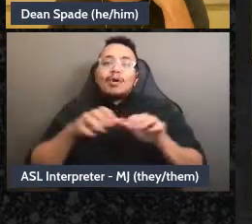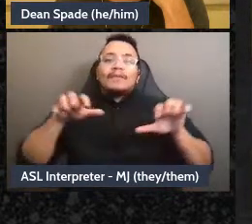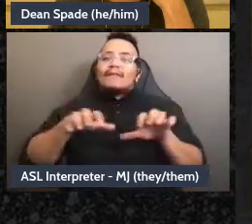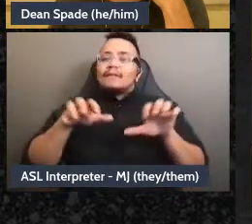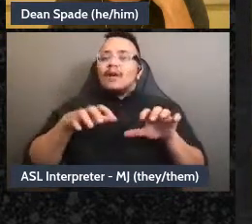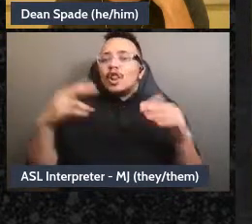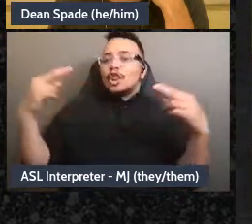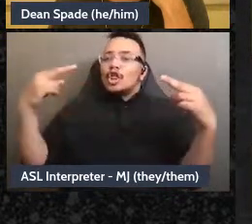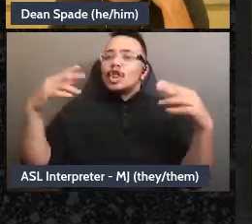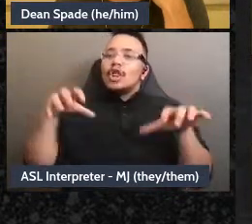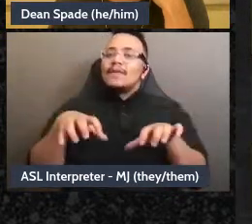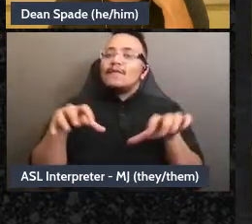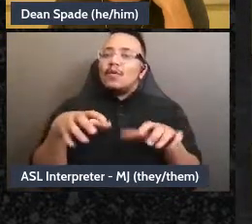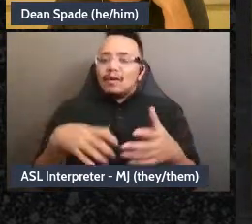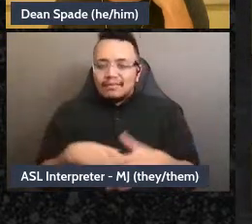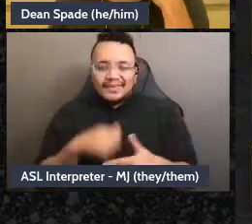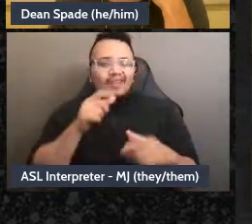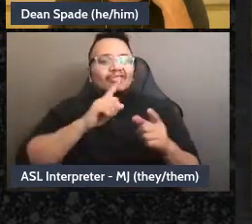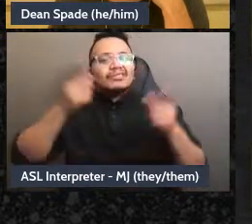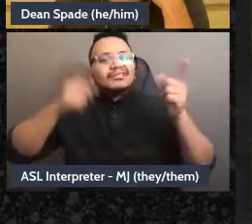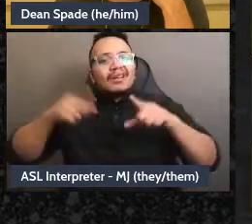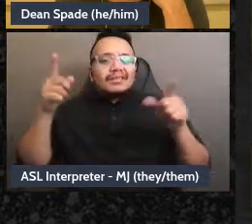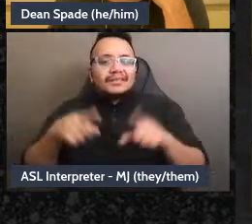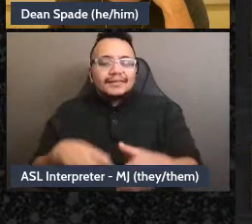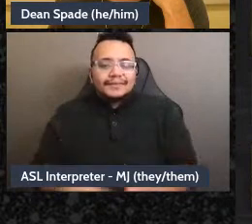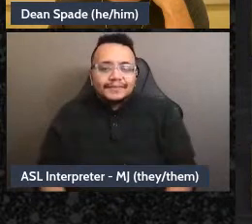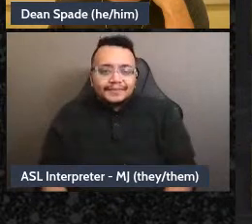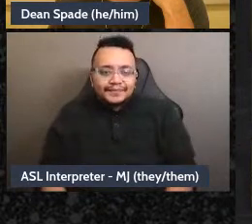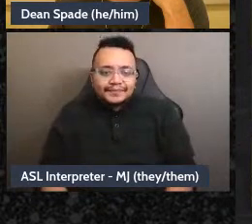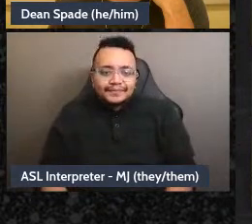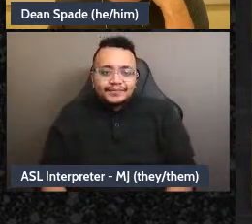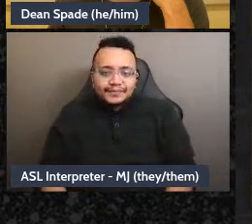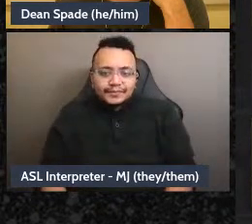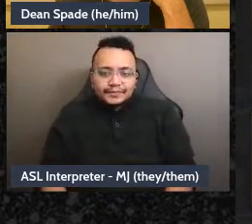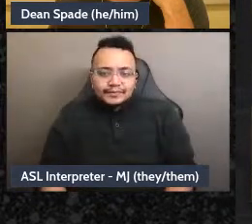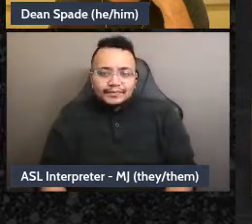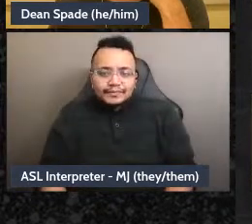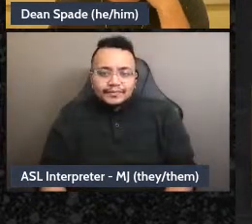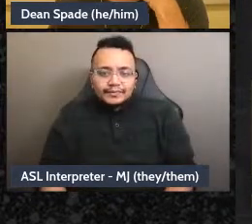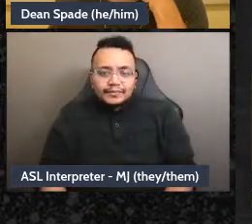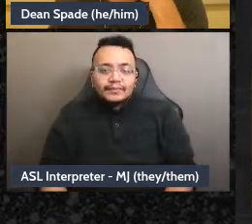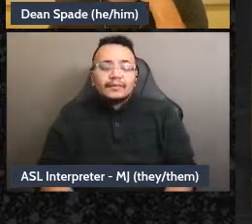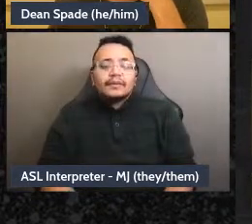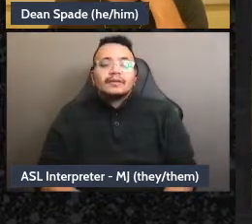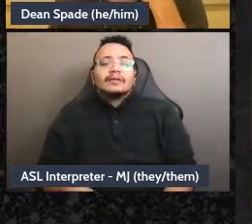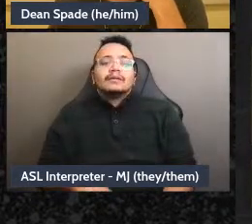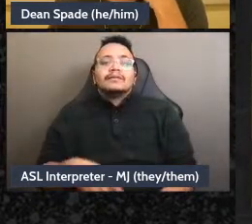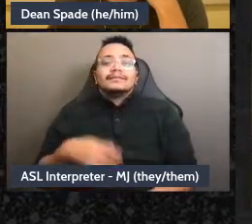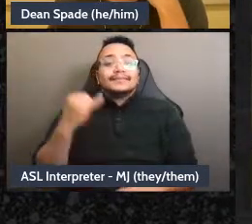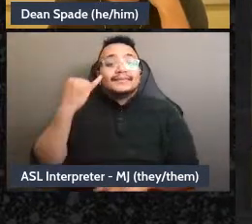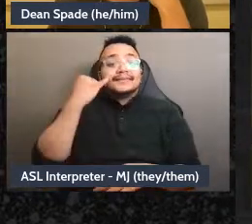people see concerns about proposal and as ganging up on the person making the proposal, yep, great,